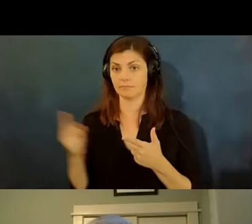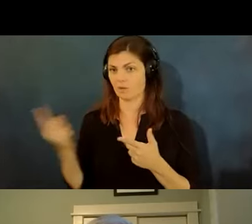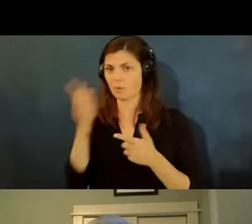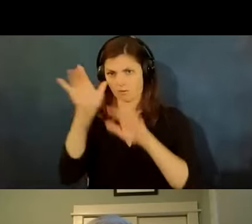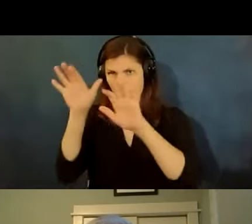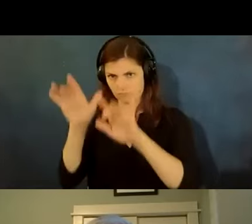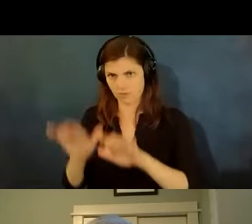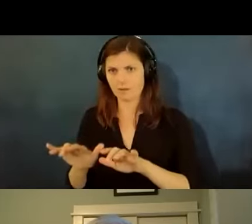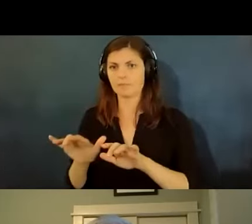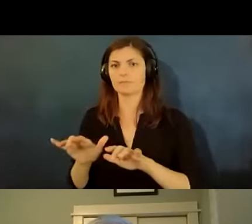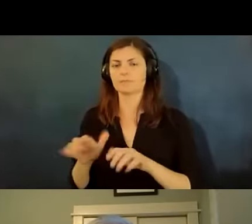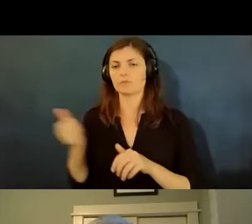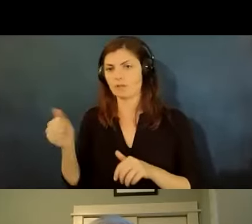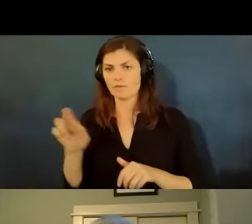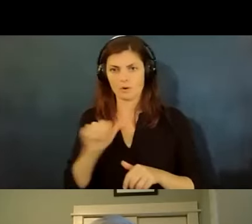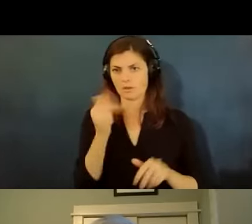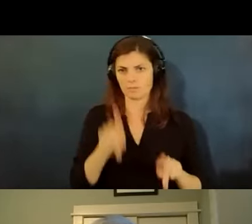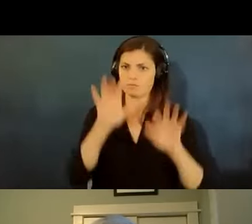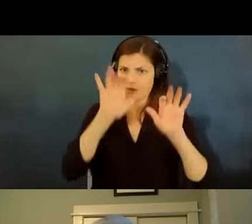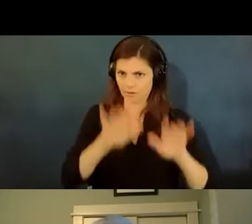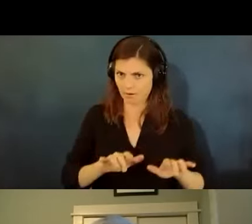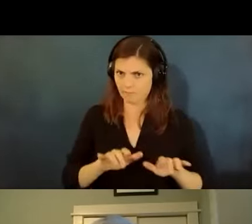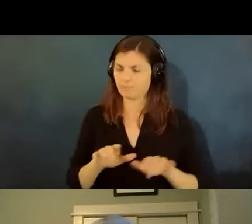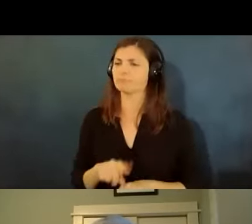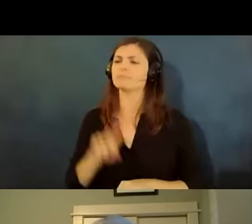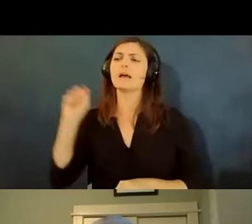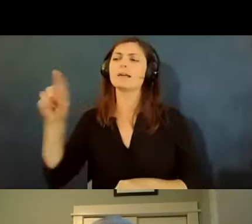they share it with the employer they ask the employer's position and they're supposed to